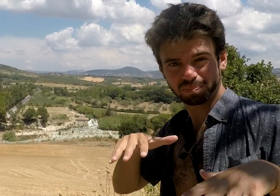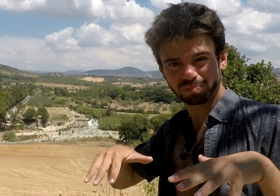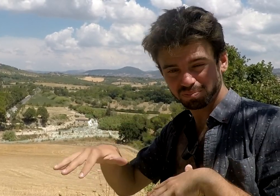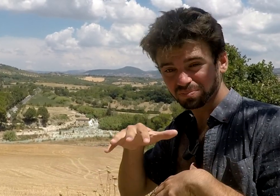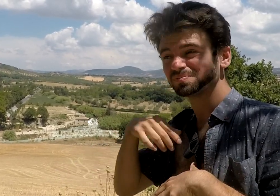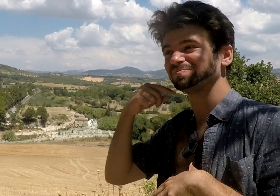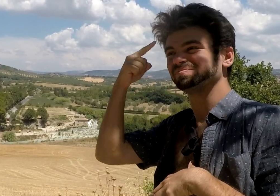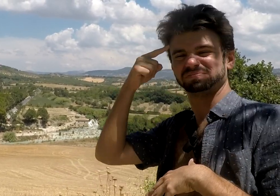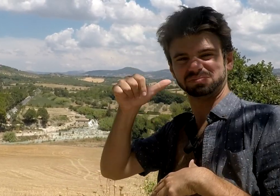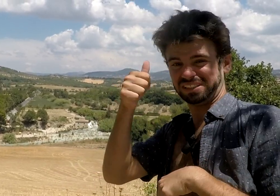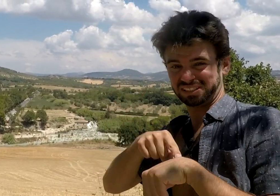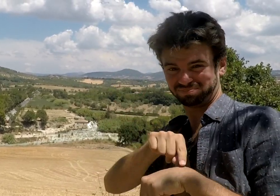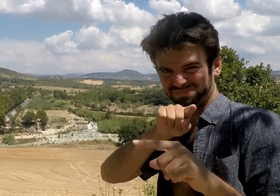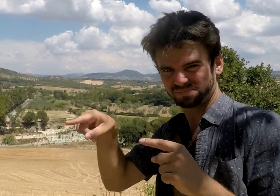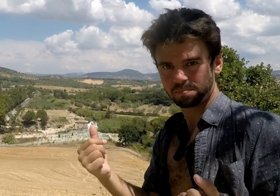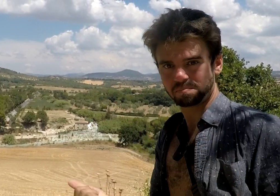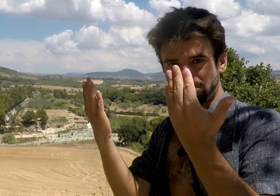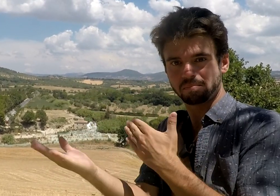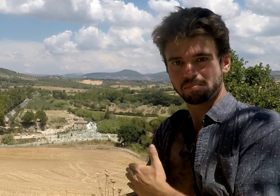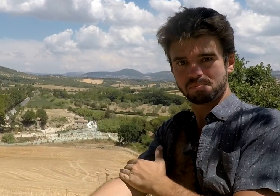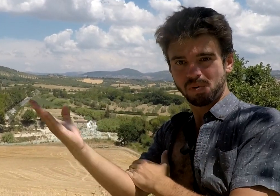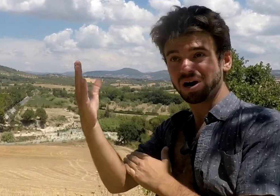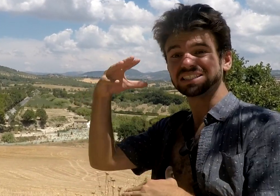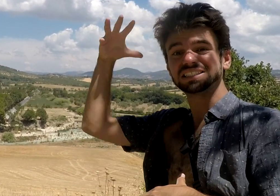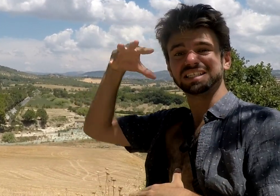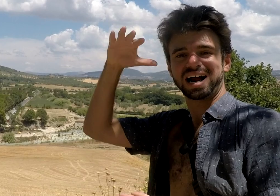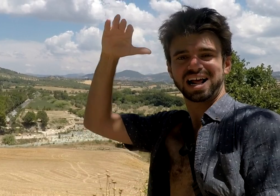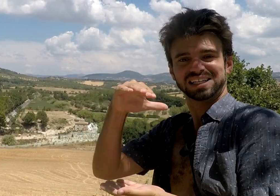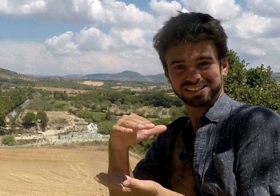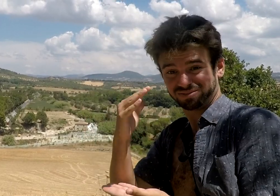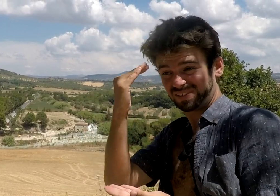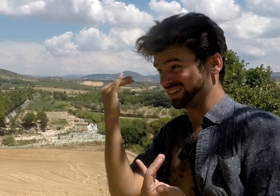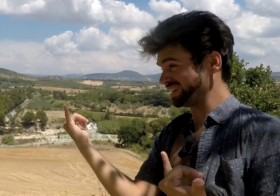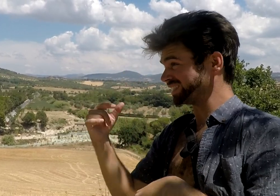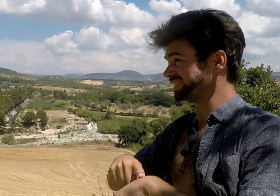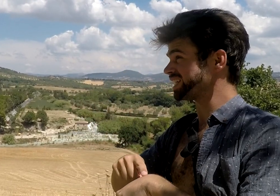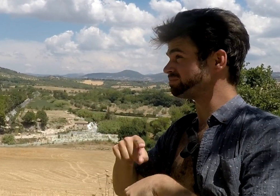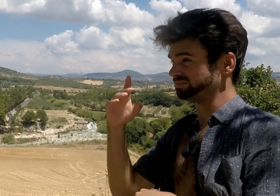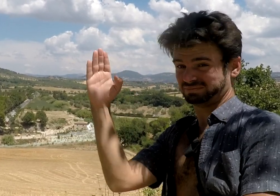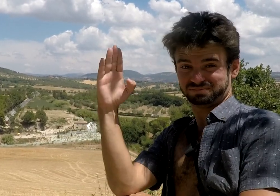It's warm. With the experience I had, I'd recommend you guys to visit there at early morning to avoid dealing with the sun.